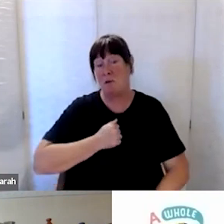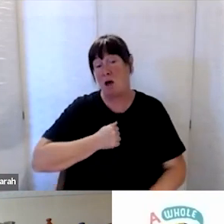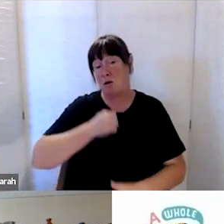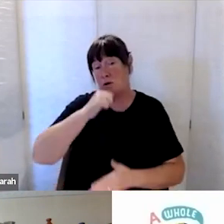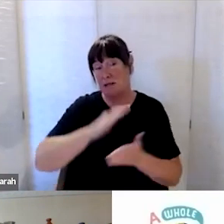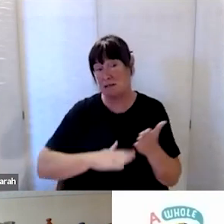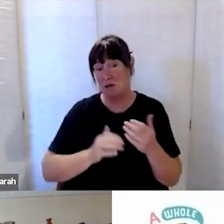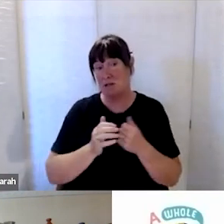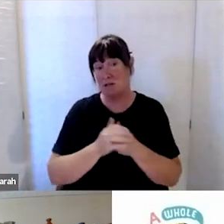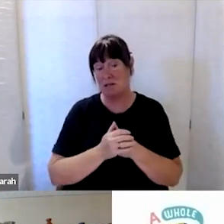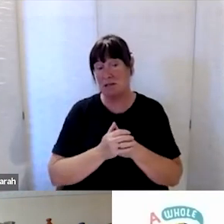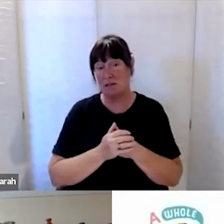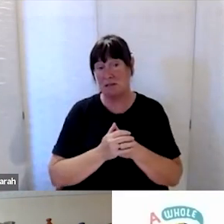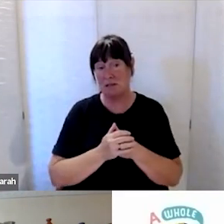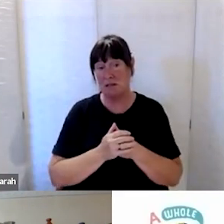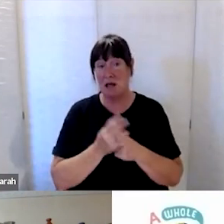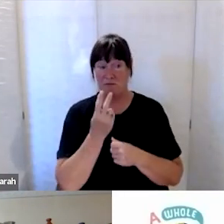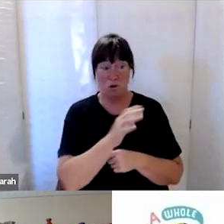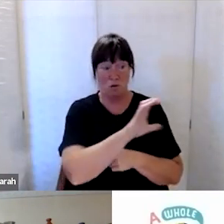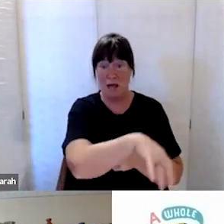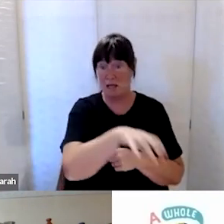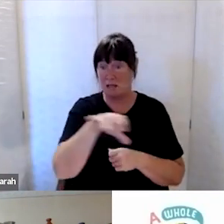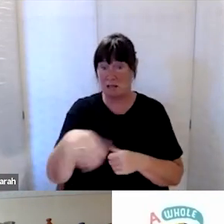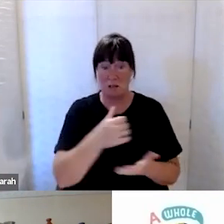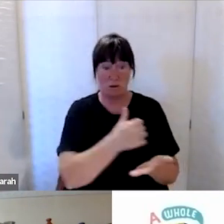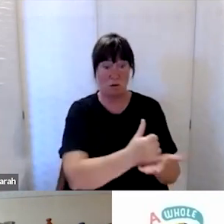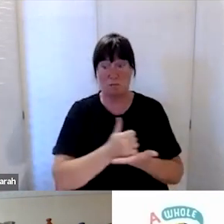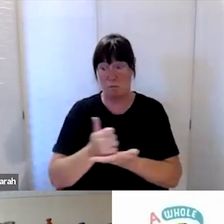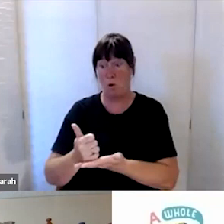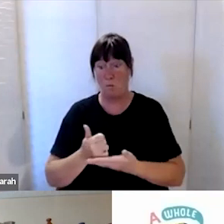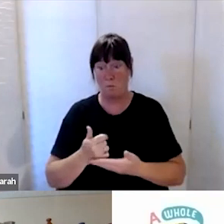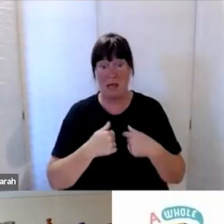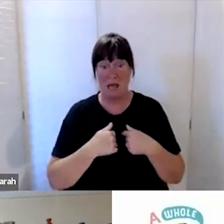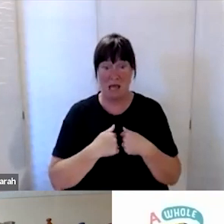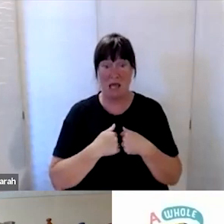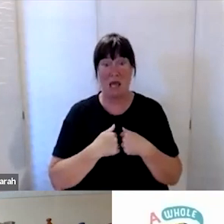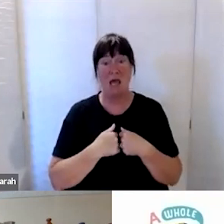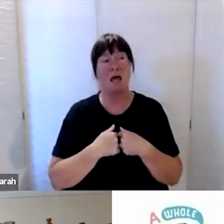with the two agencies who support me, I suspect in a lot of regards,